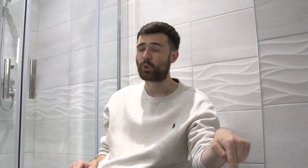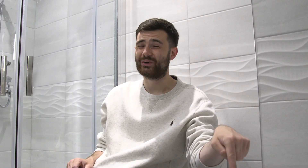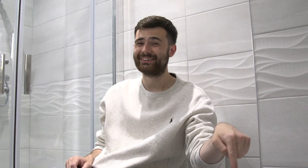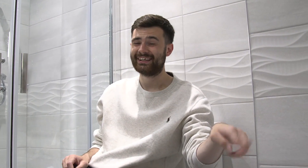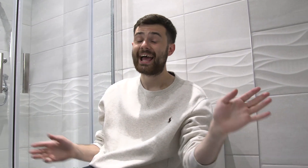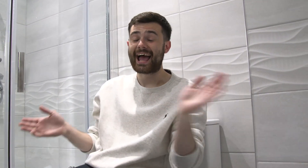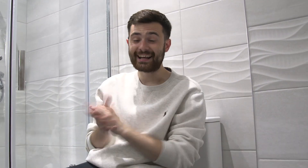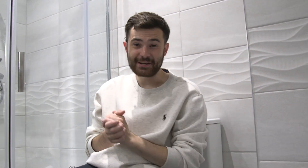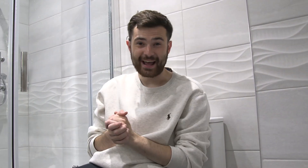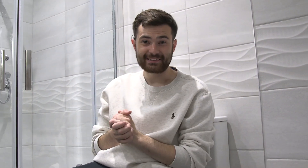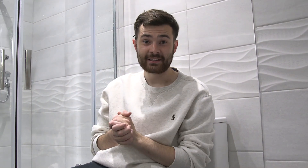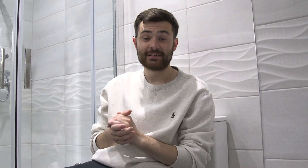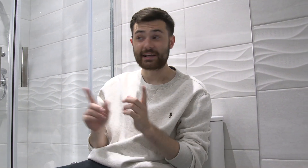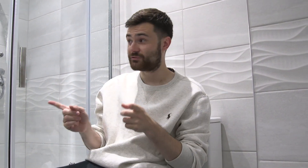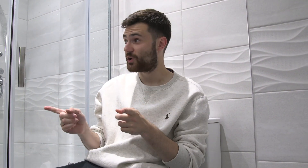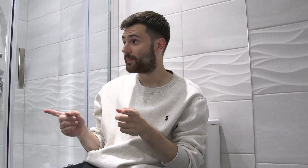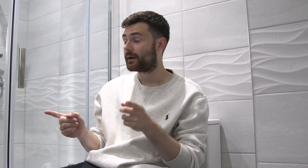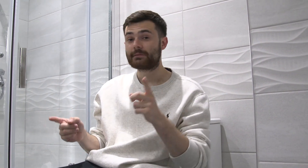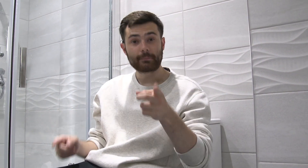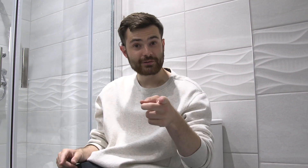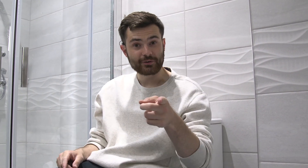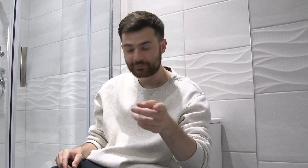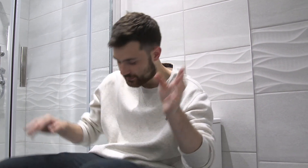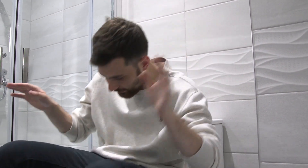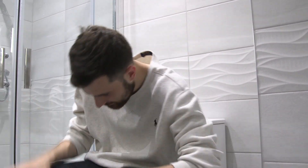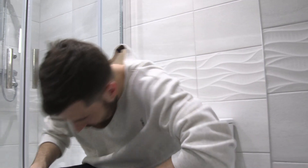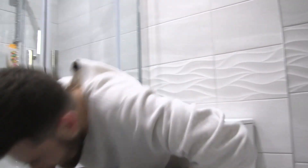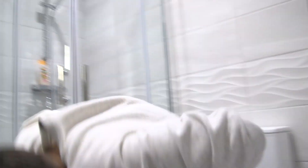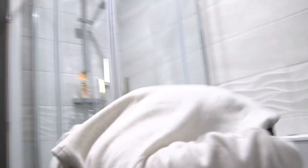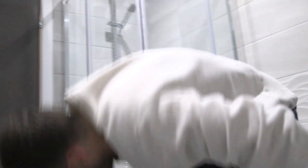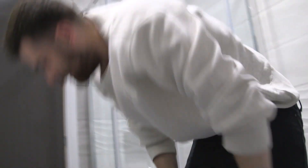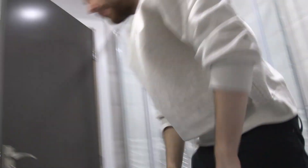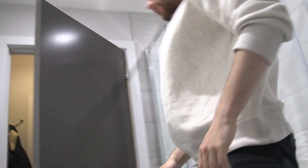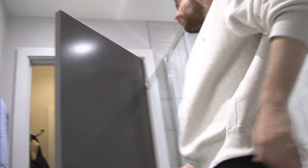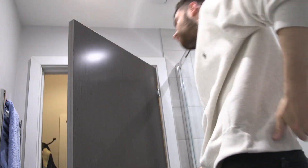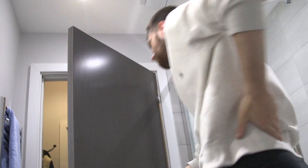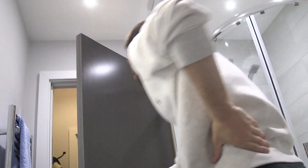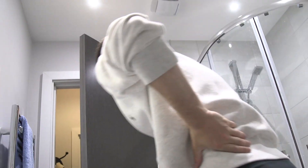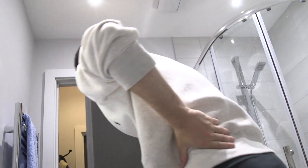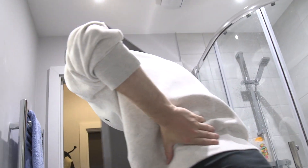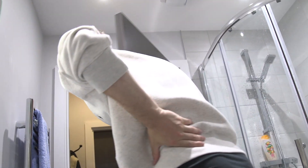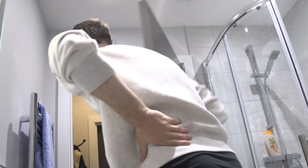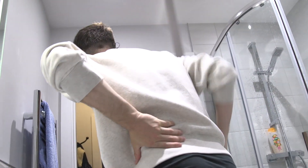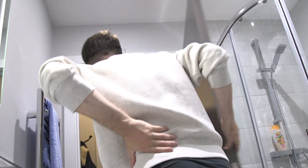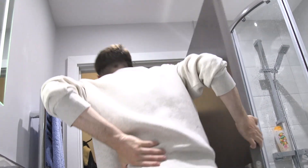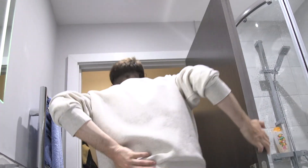awkward! Anyways! Next room is my bedroom! Oof, my back hurts...